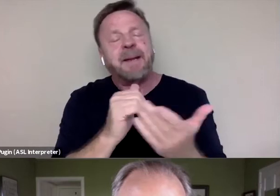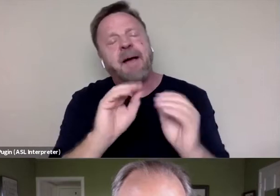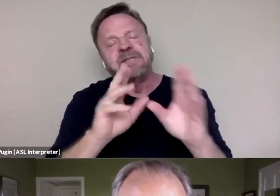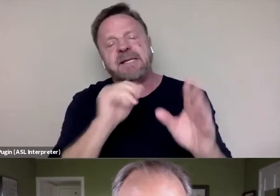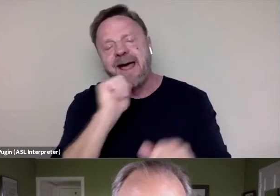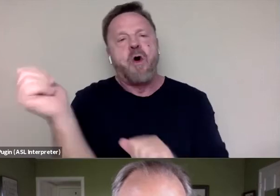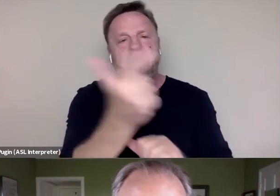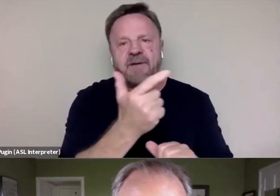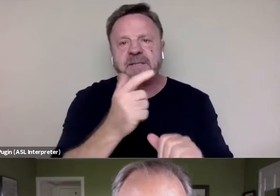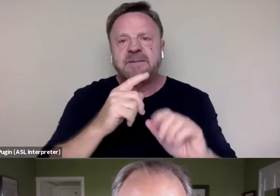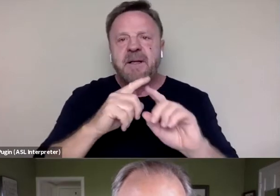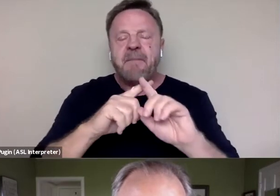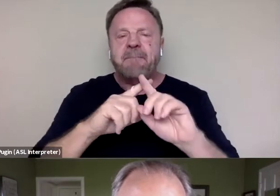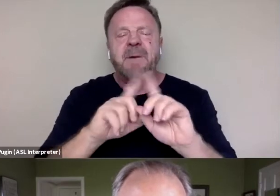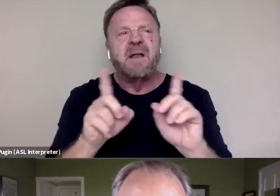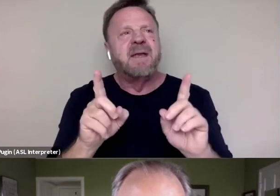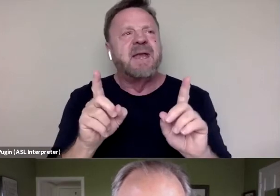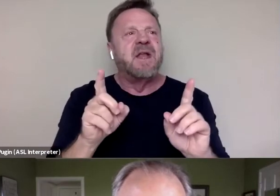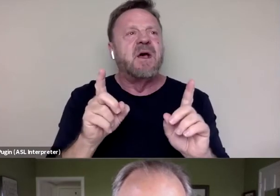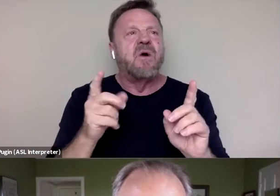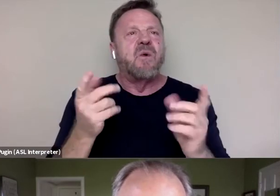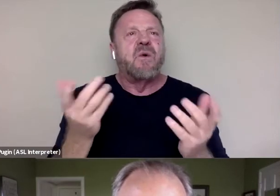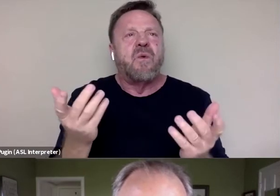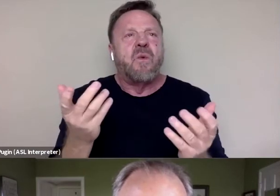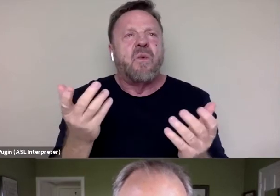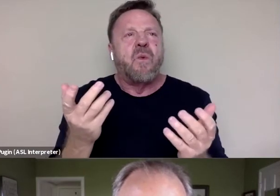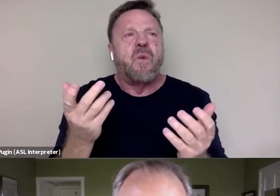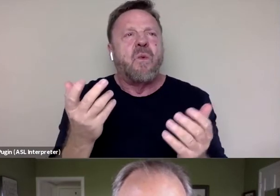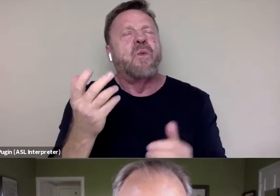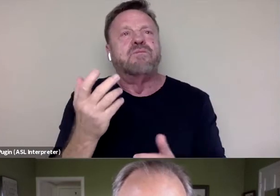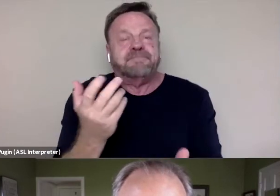But why do we do what we do?